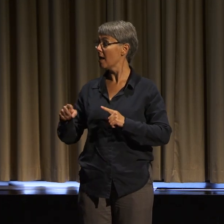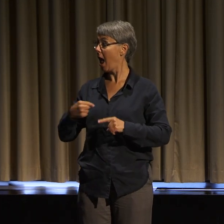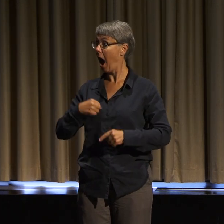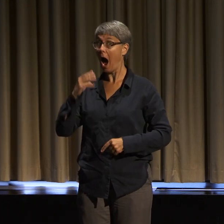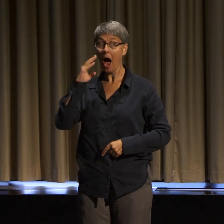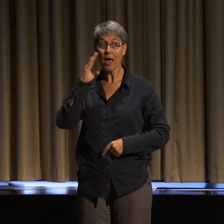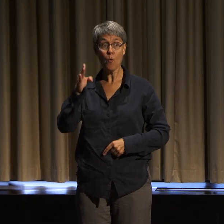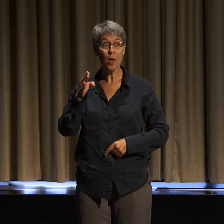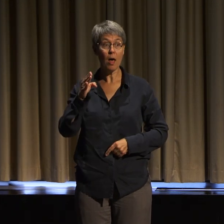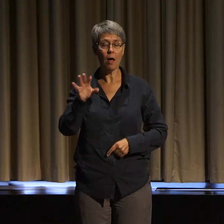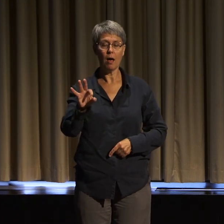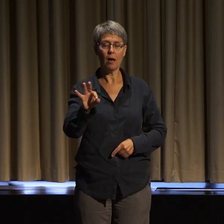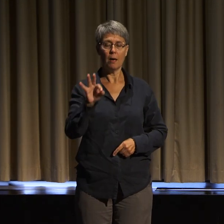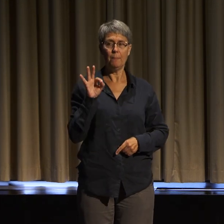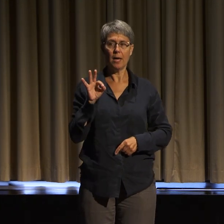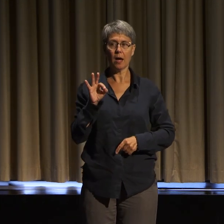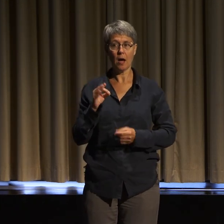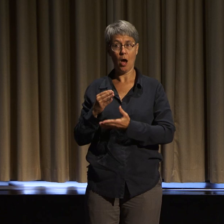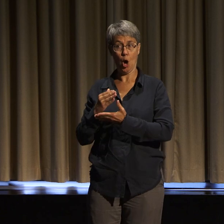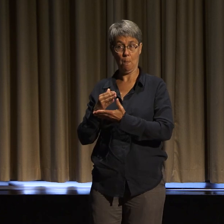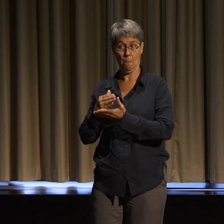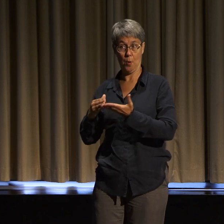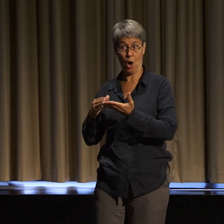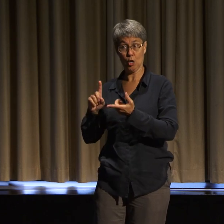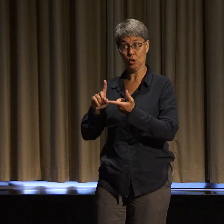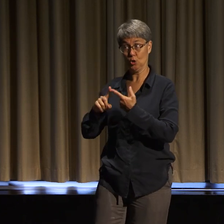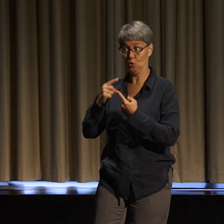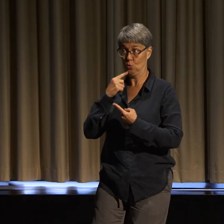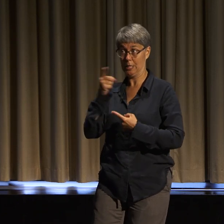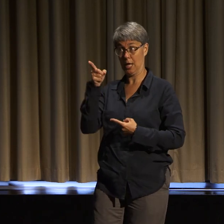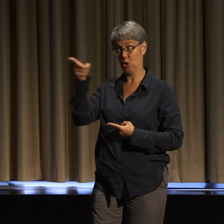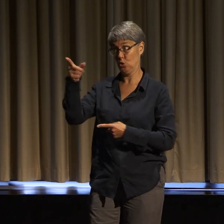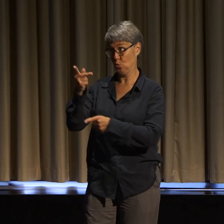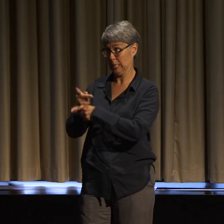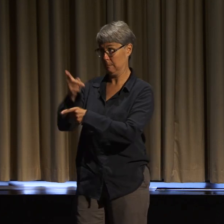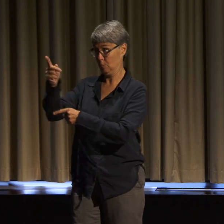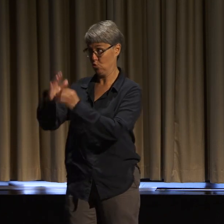refusing to tell partial stories for other people's convenience,